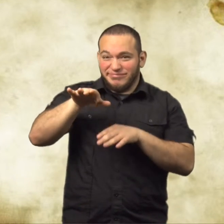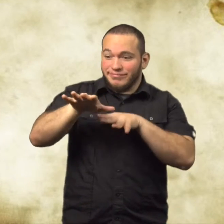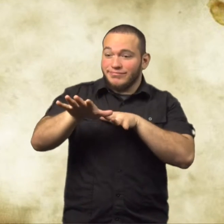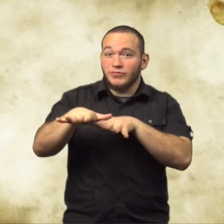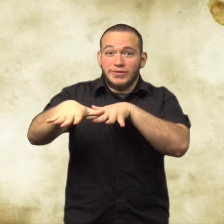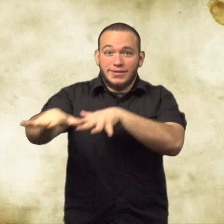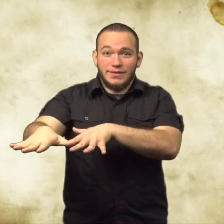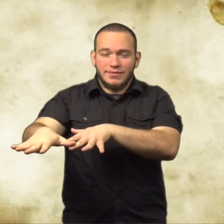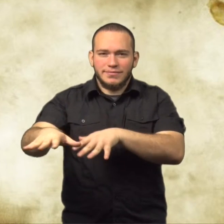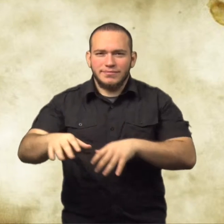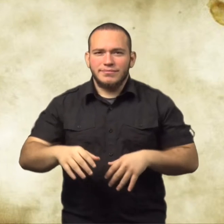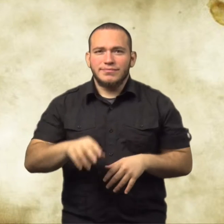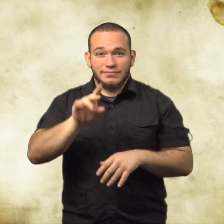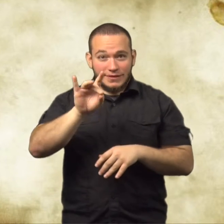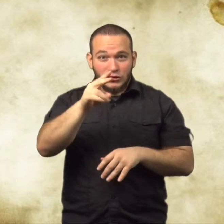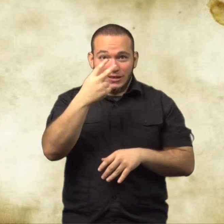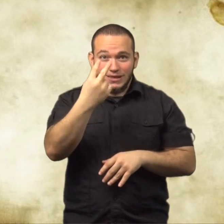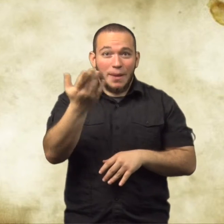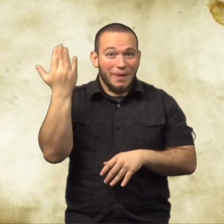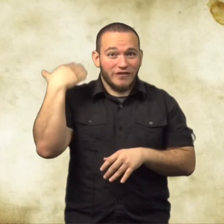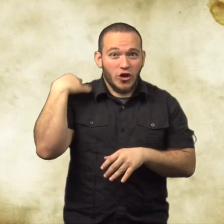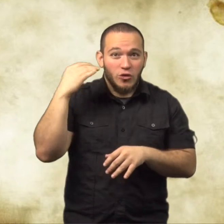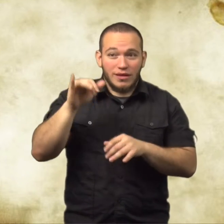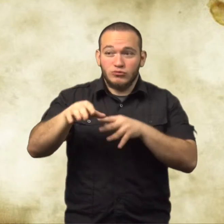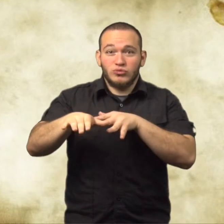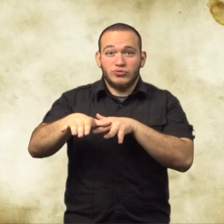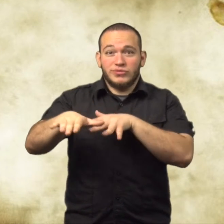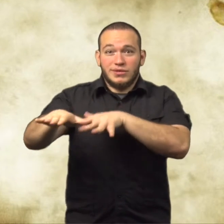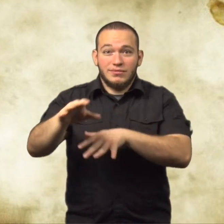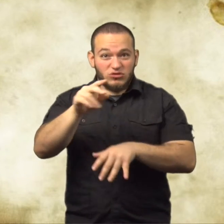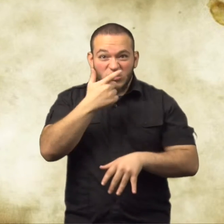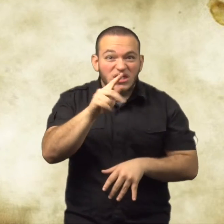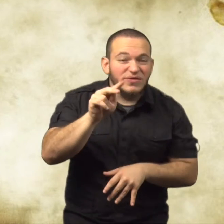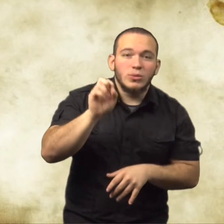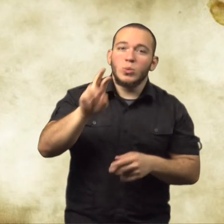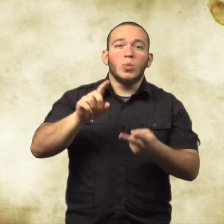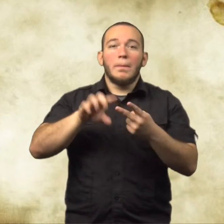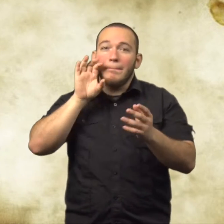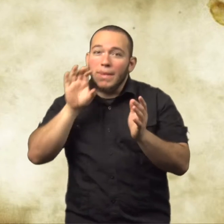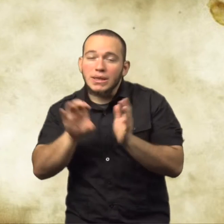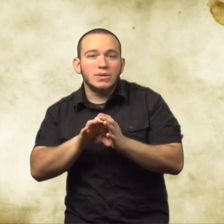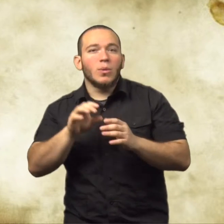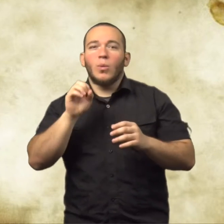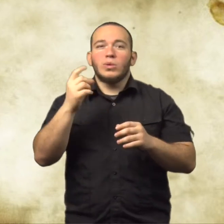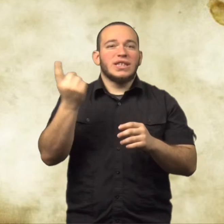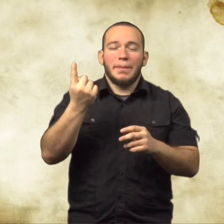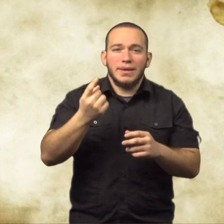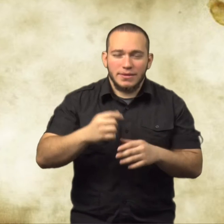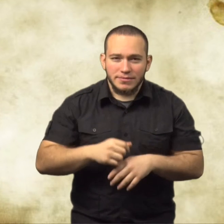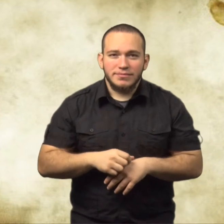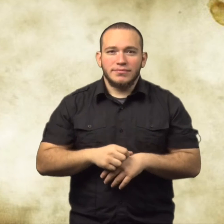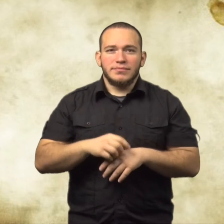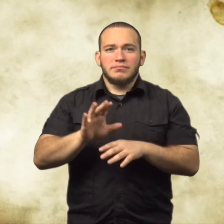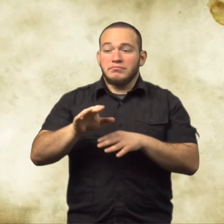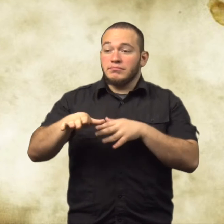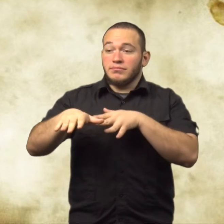Uncles house is near the ocean. Have you seen the ocean before on TV or in a picture or something?